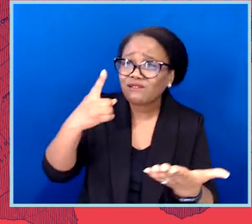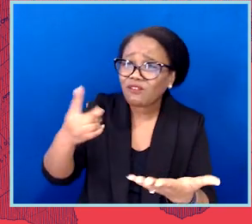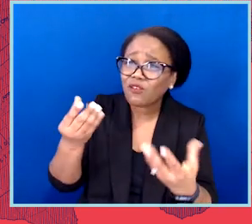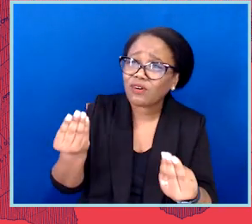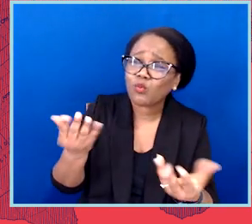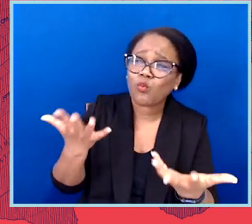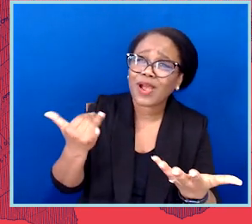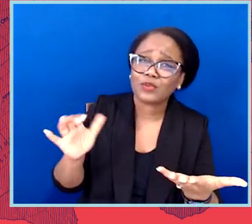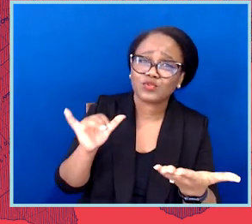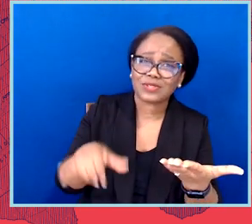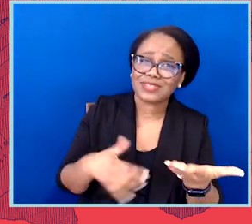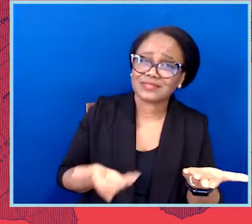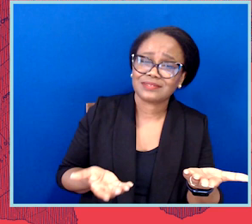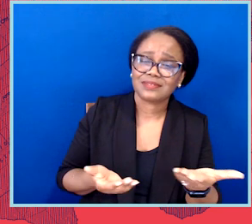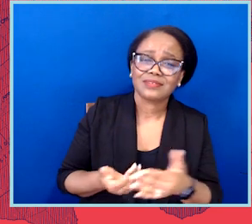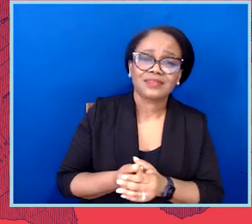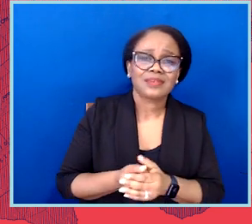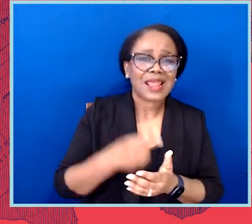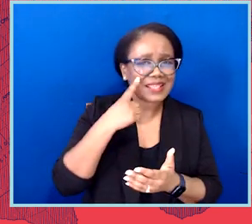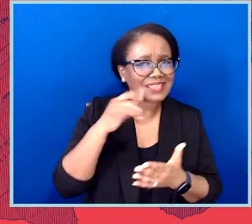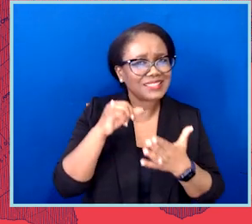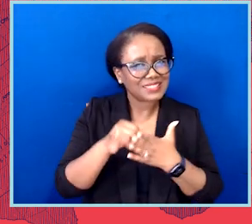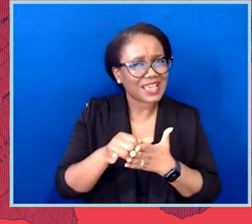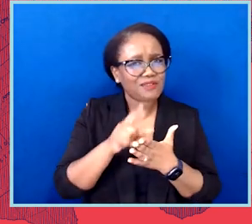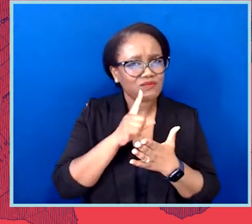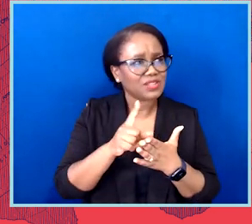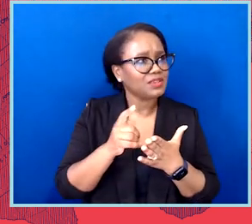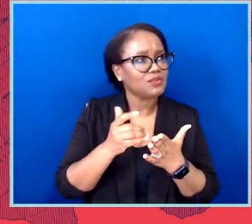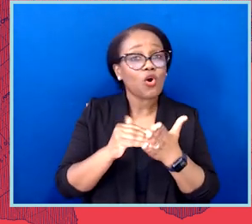And I think what's often lost in this sports conversation is why kids participate in sports.